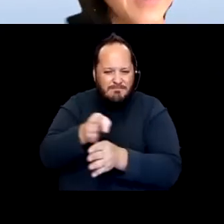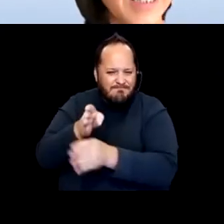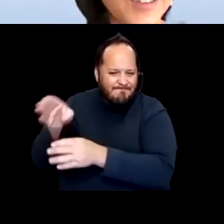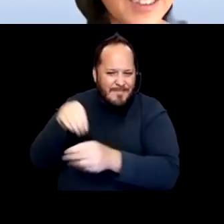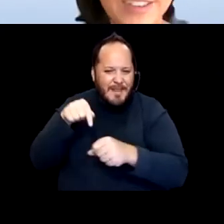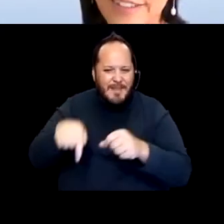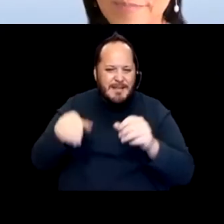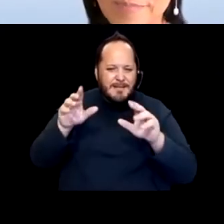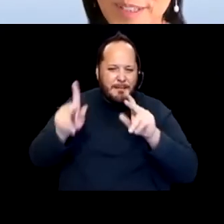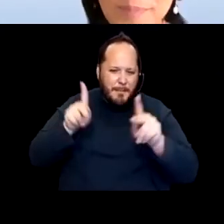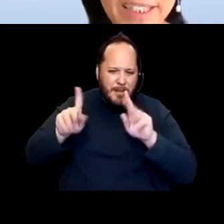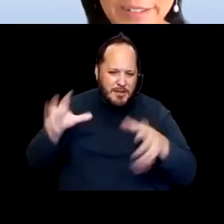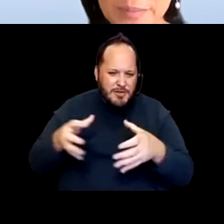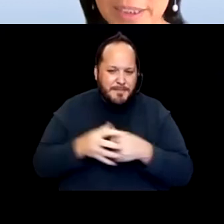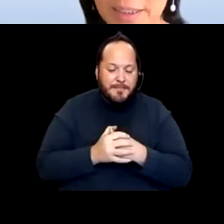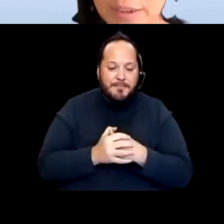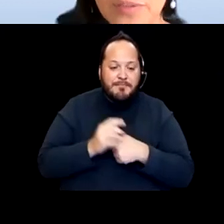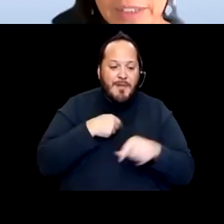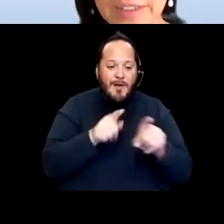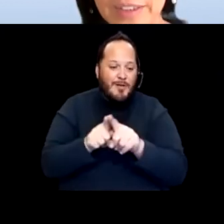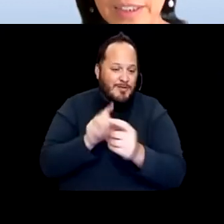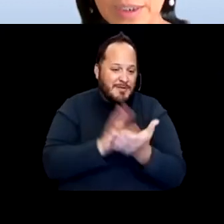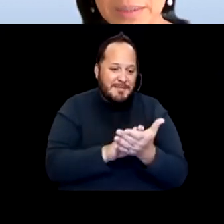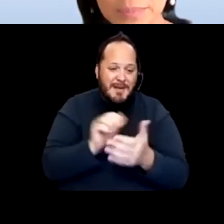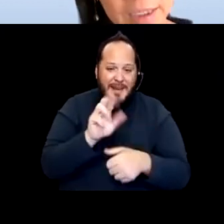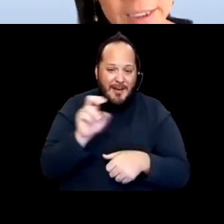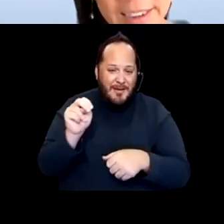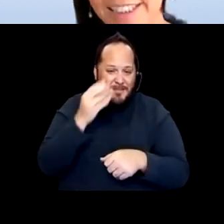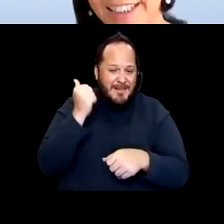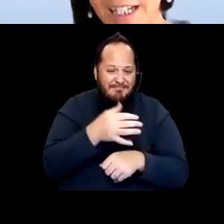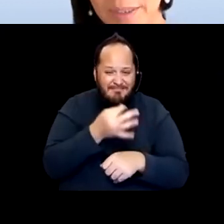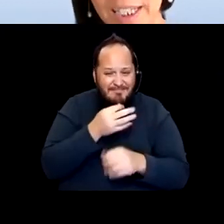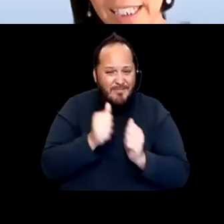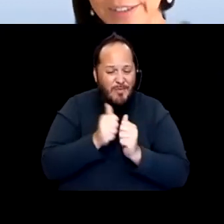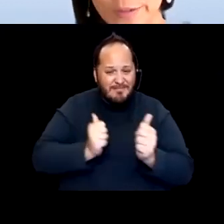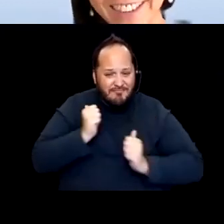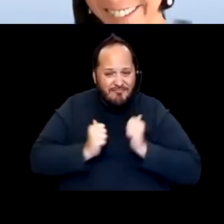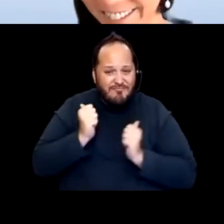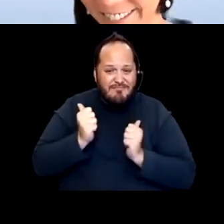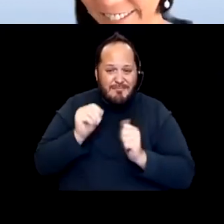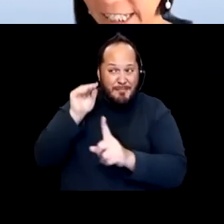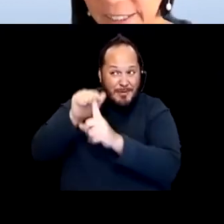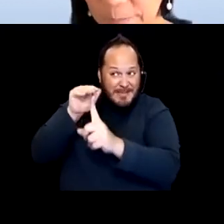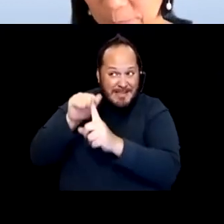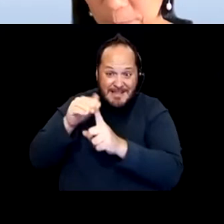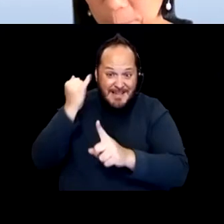And I also commend Aaron for being someone who is very good with being persistent about unanswered questions. Aaron.